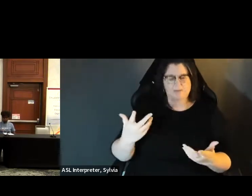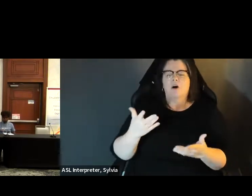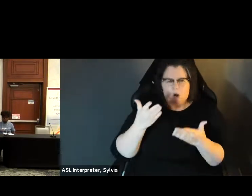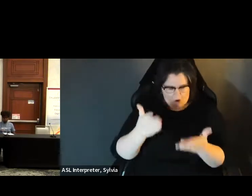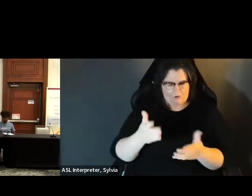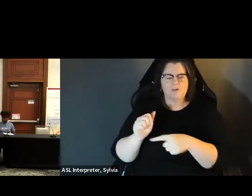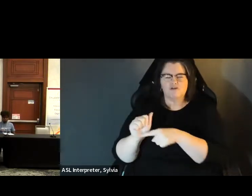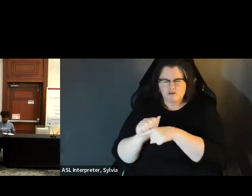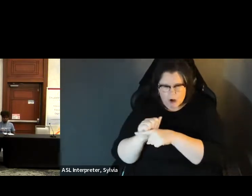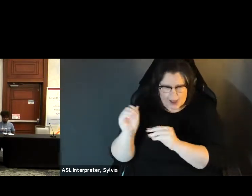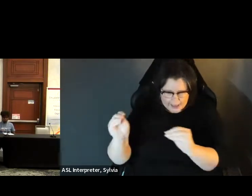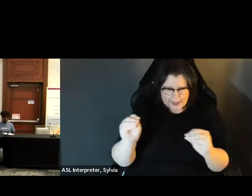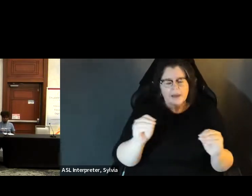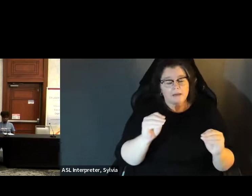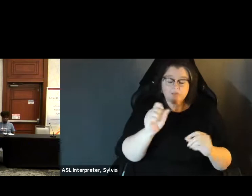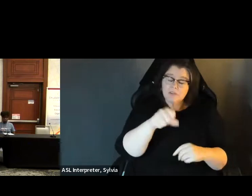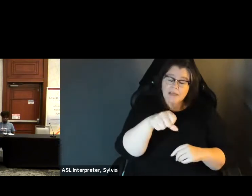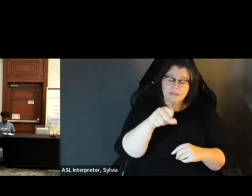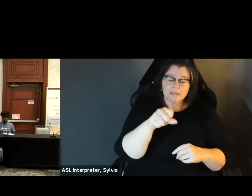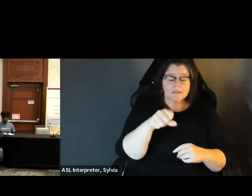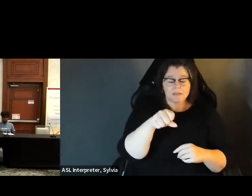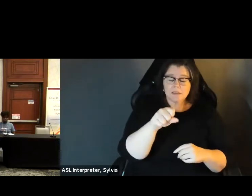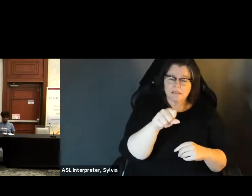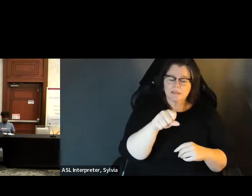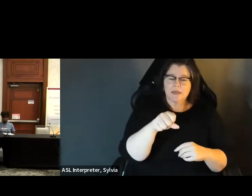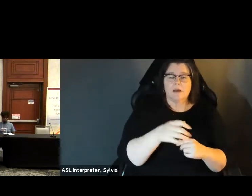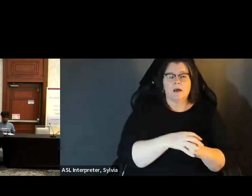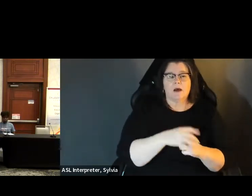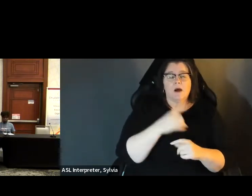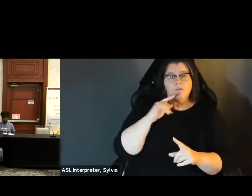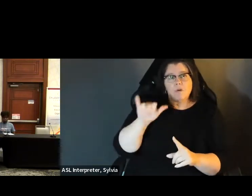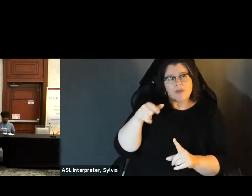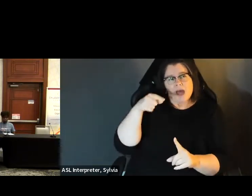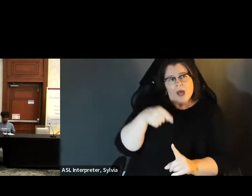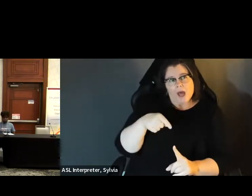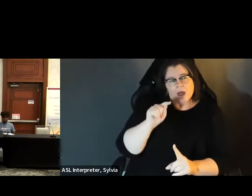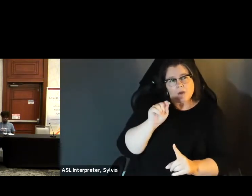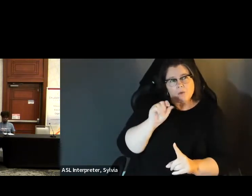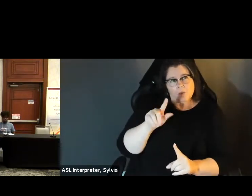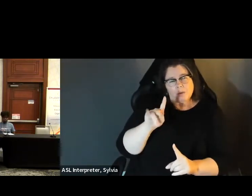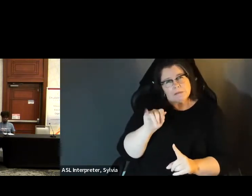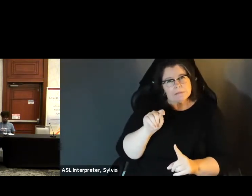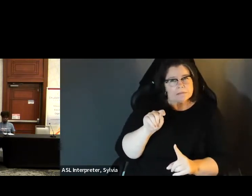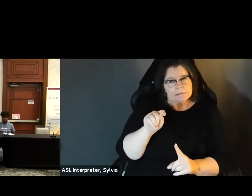this panel is right now. And, yes, so that does occur. Regarding this specific